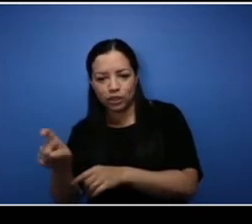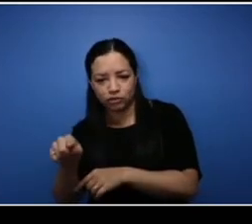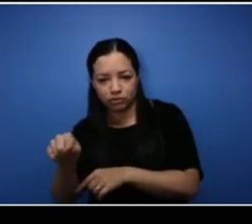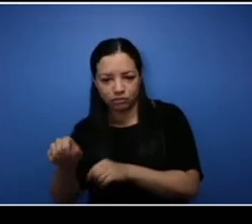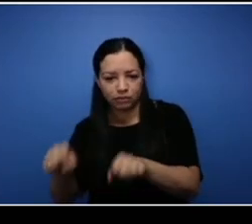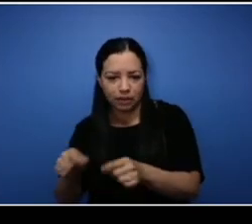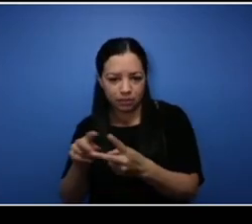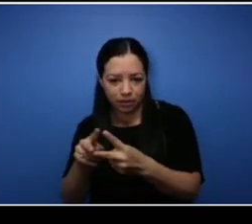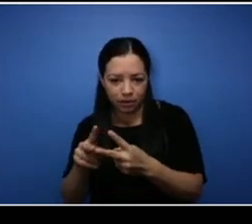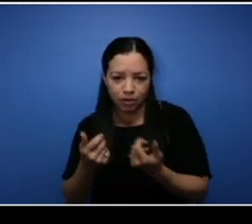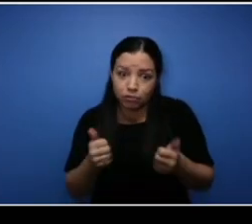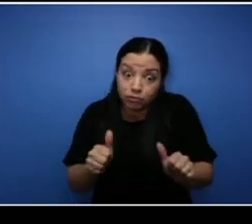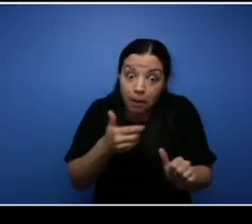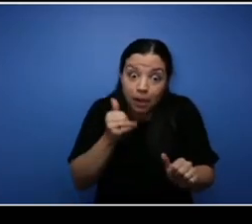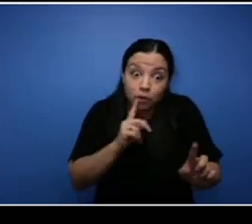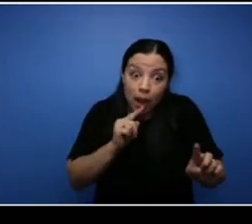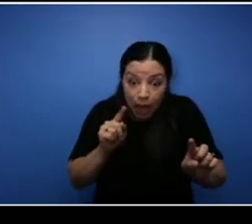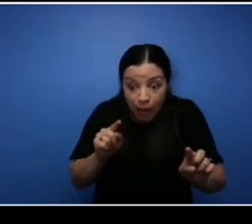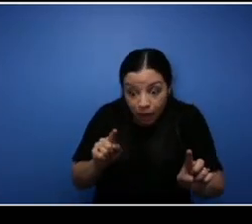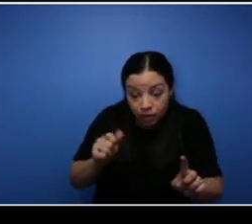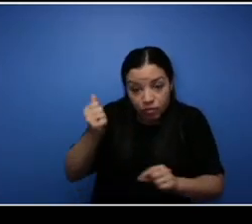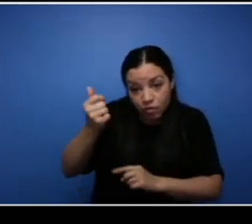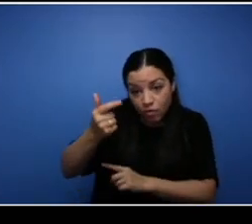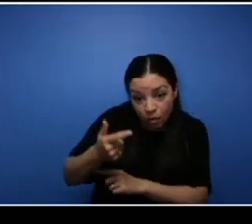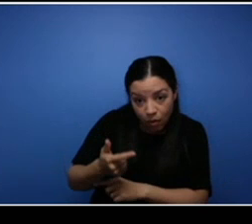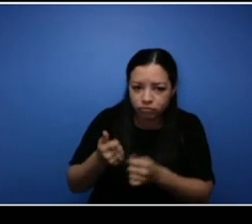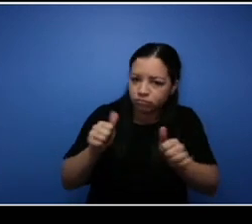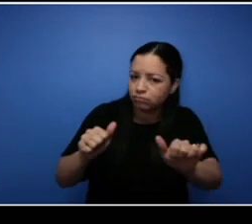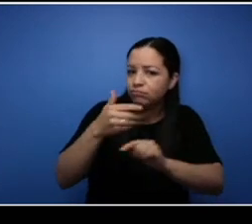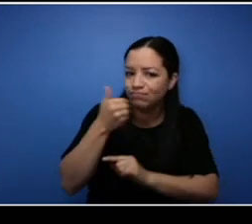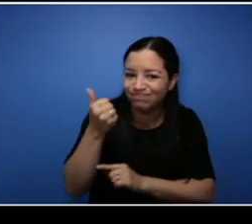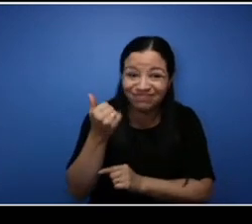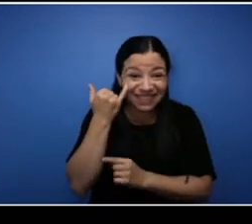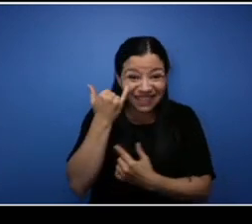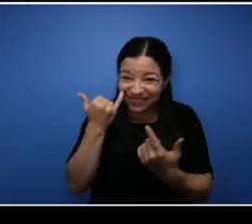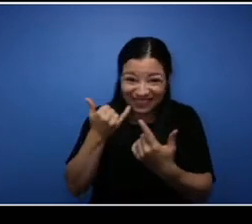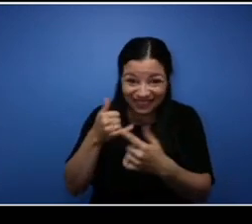as many questions as we can as we go, but if we don't answer your question we will answer